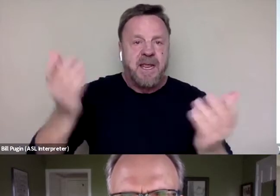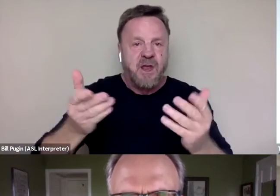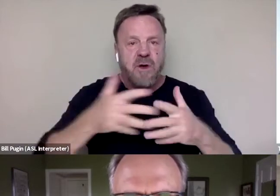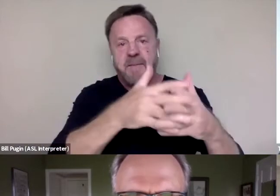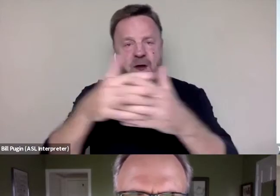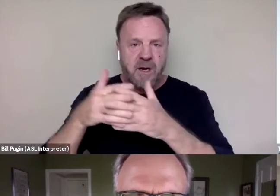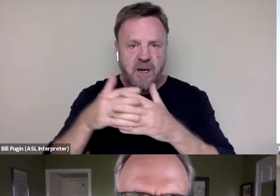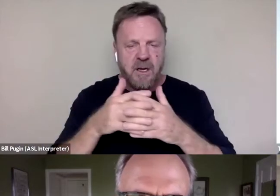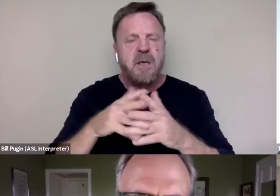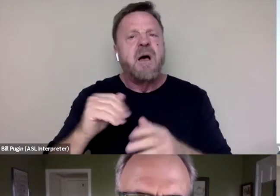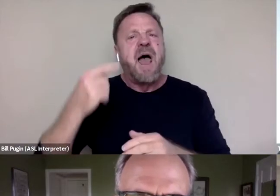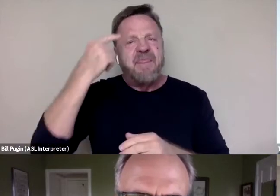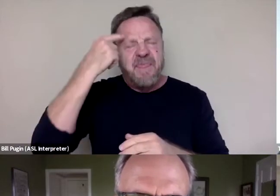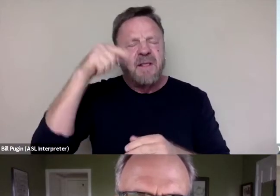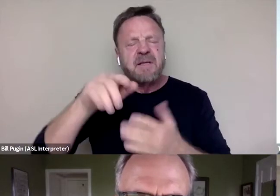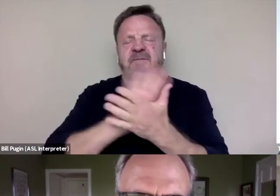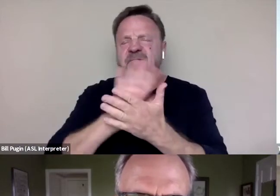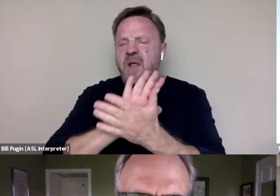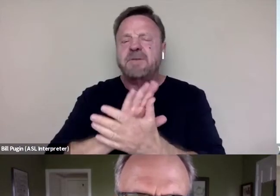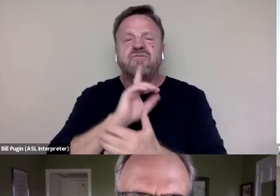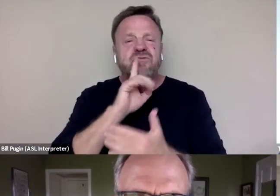I think this film was very much a part of that story.